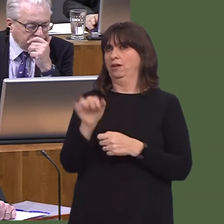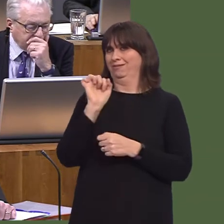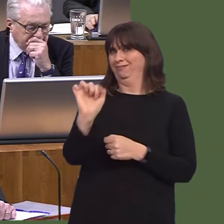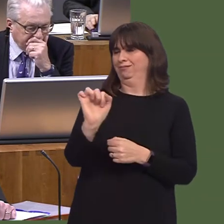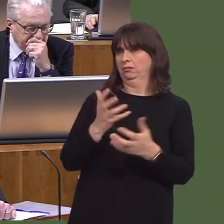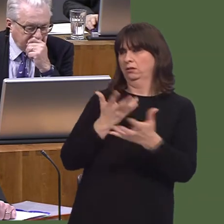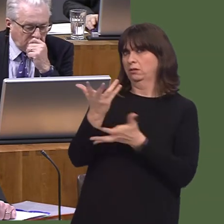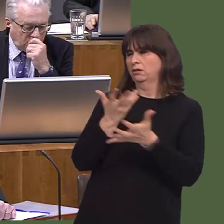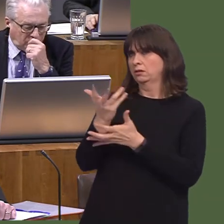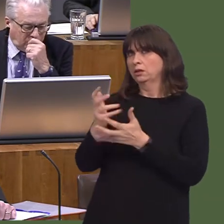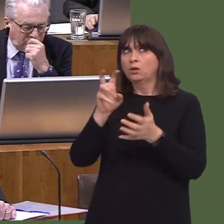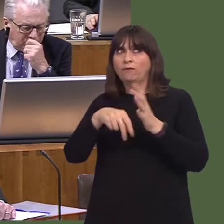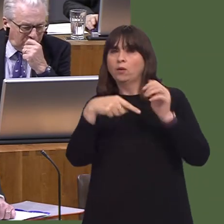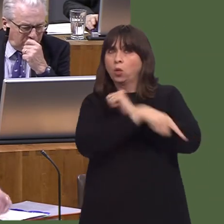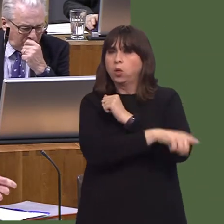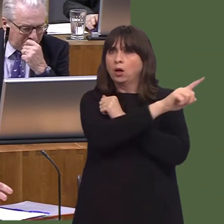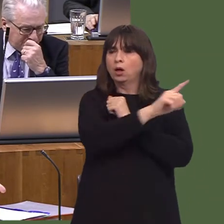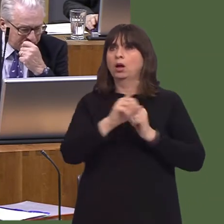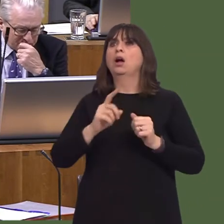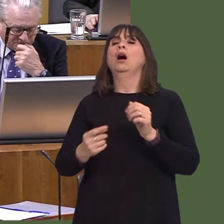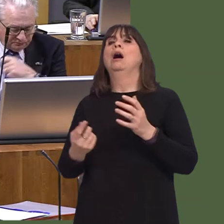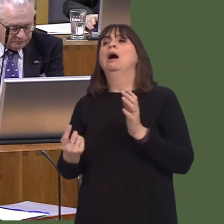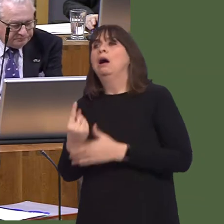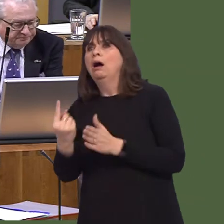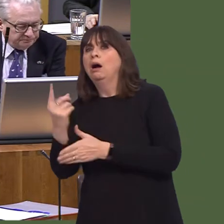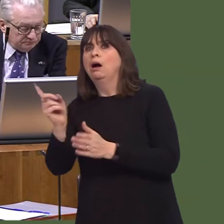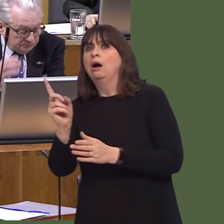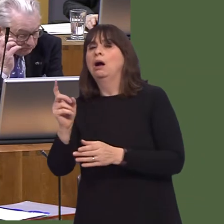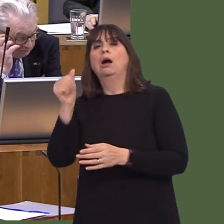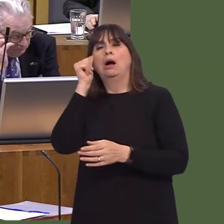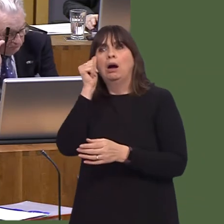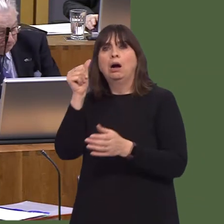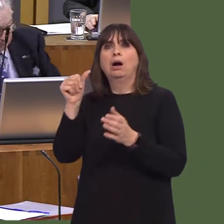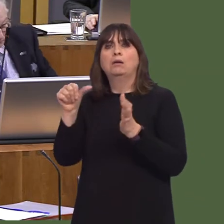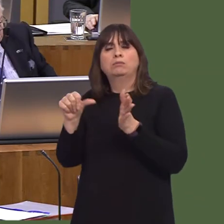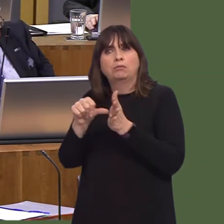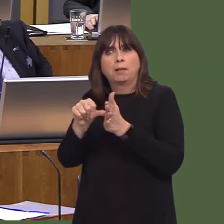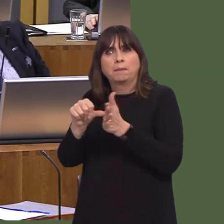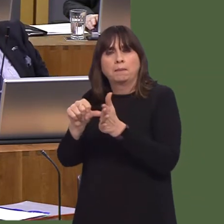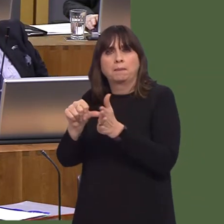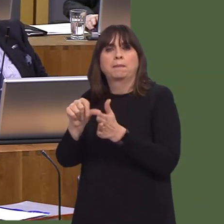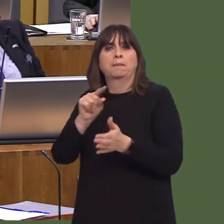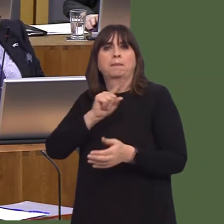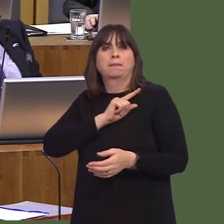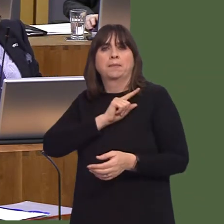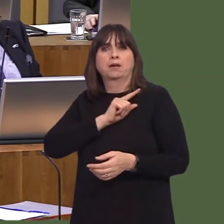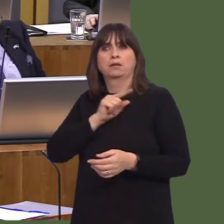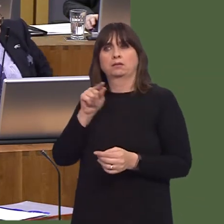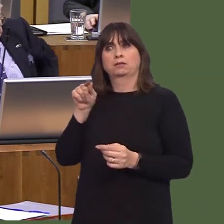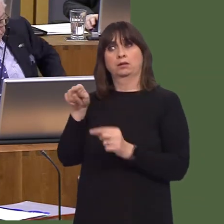Carwyn Jones AM: Well, I think he means 'Ladybird' book, rather than 'ladybook'. I trust that is the case.